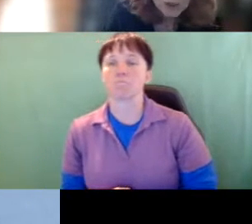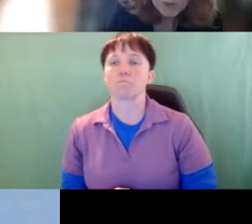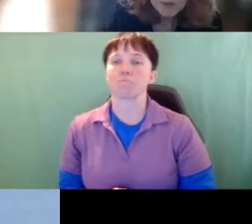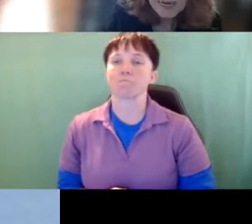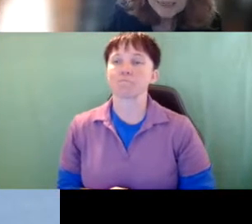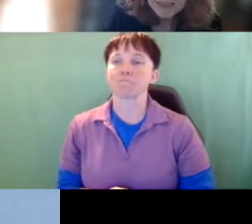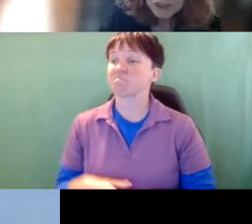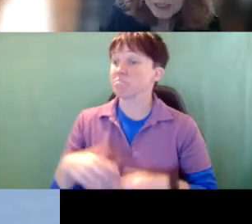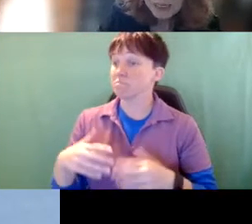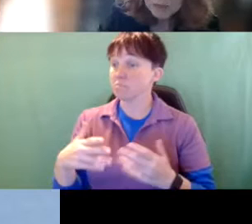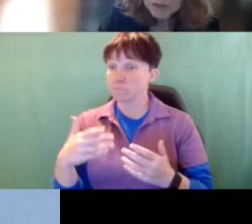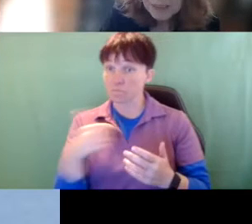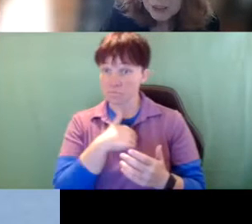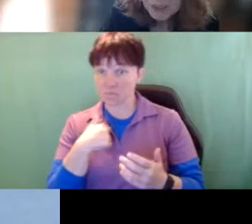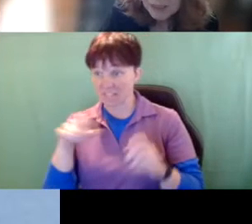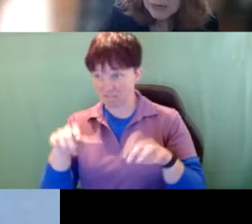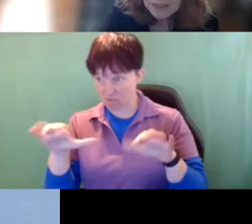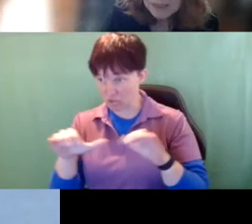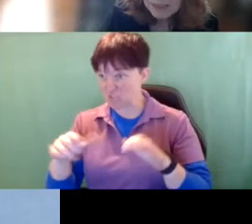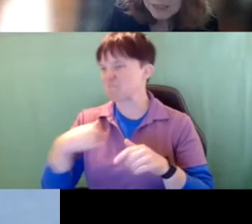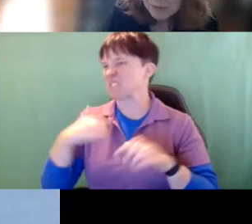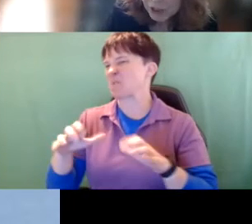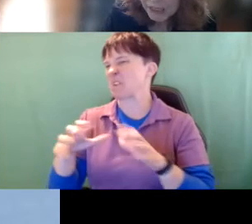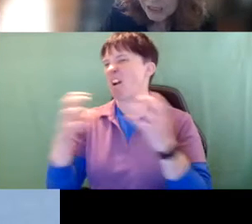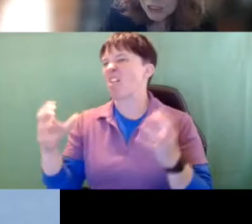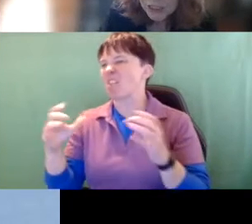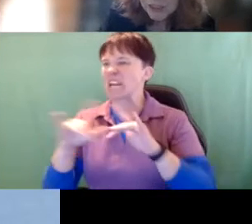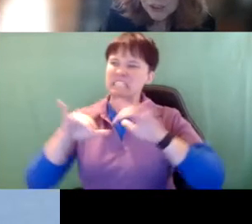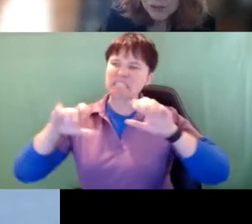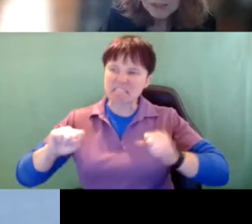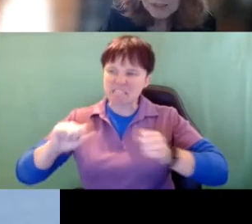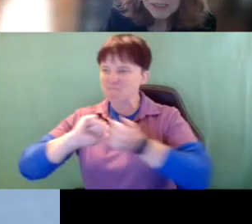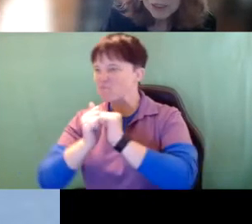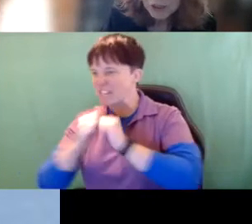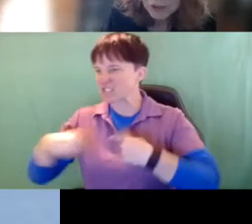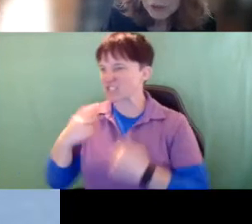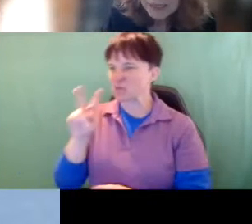So what we had to do again we've been doing a lot of systems change since 2002